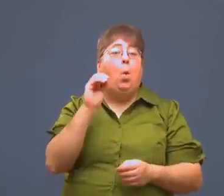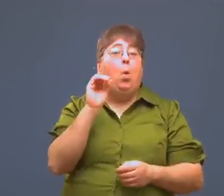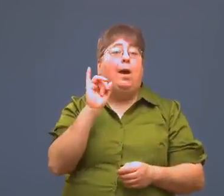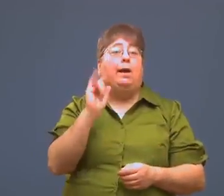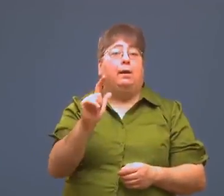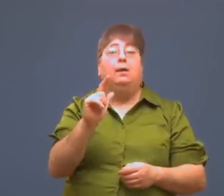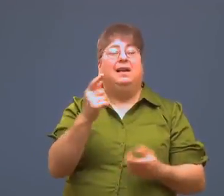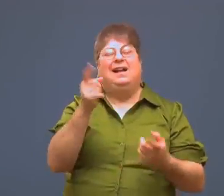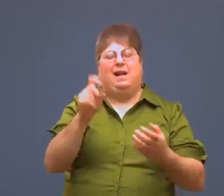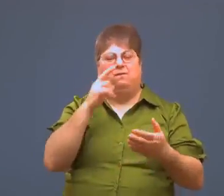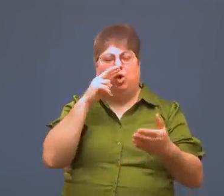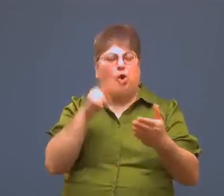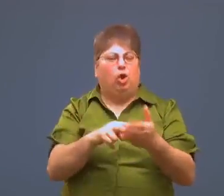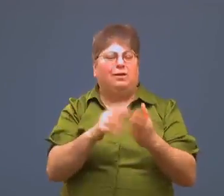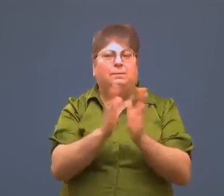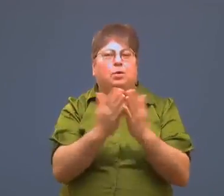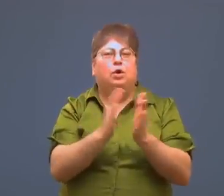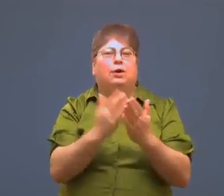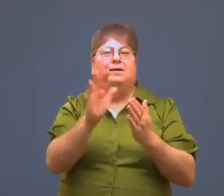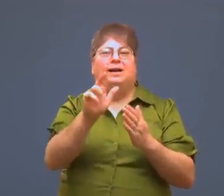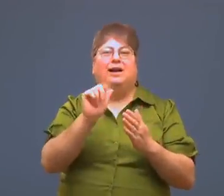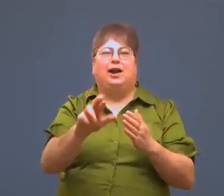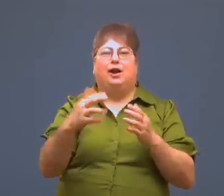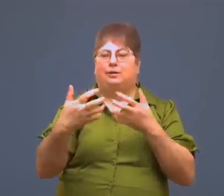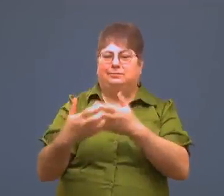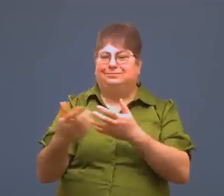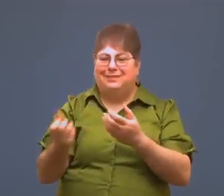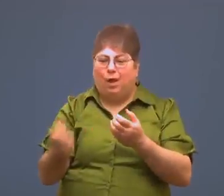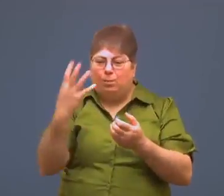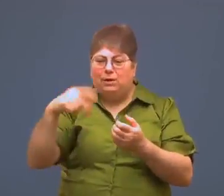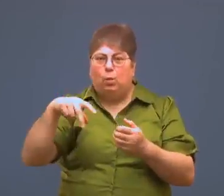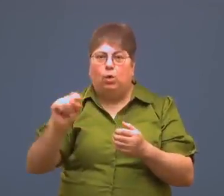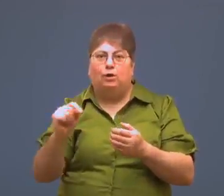And some oil. Look in the manual for your car to find how many quarts you need.